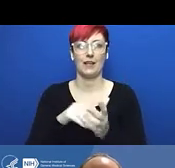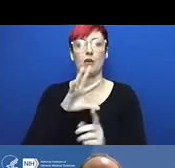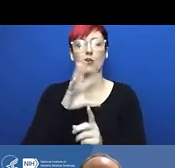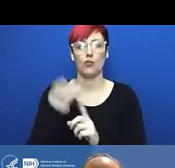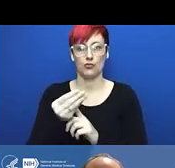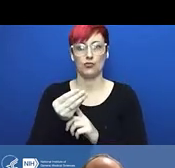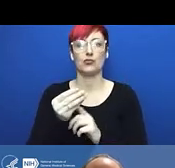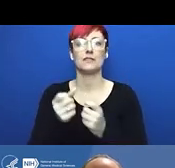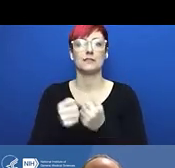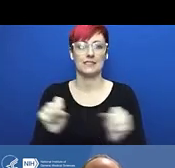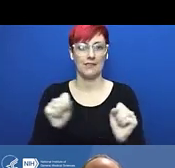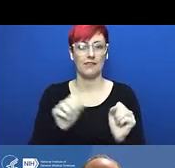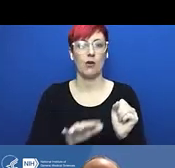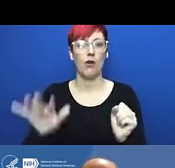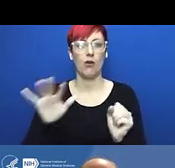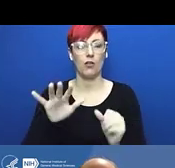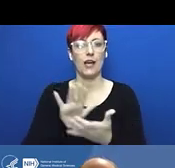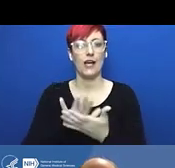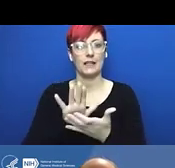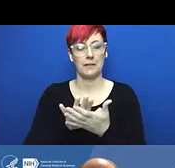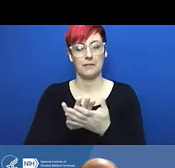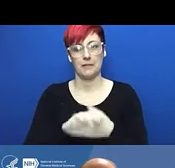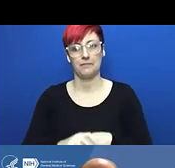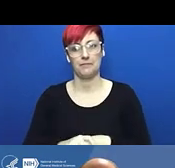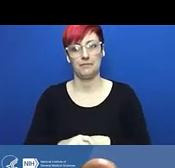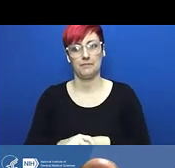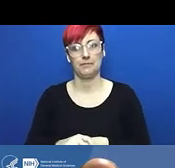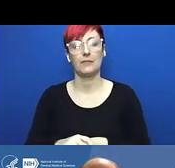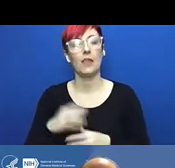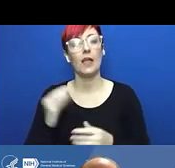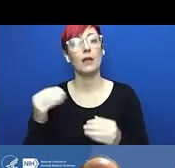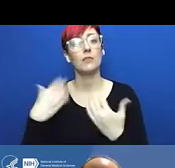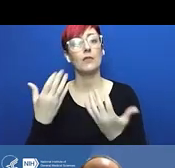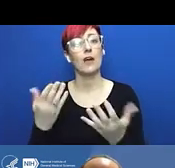of students dipping spreaders into ethanol